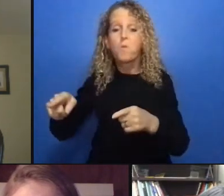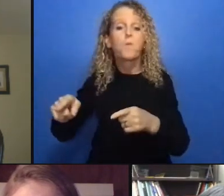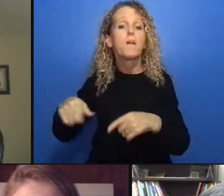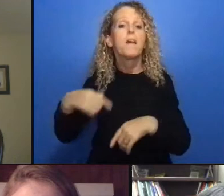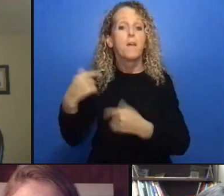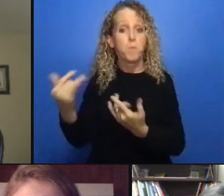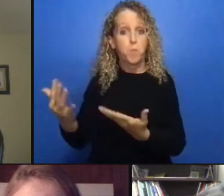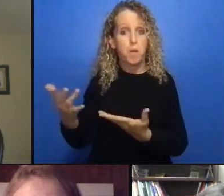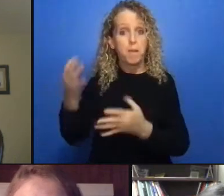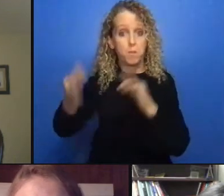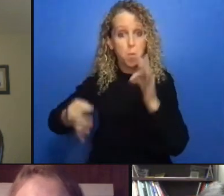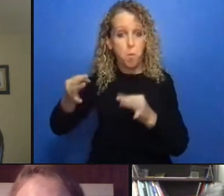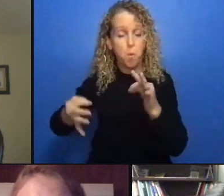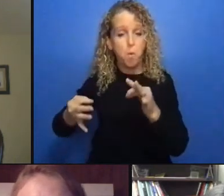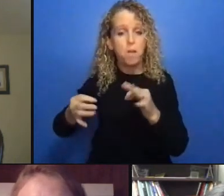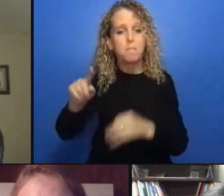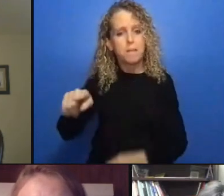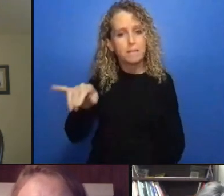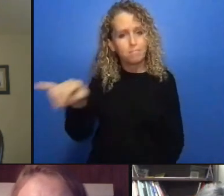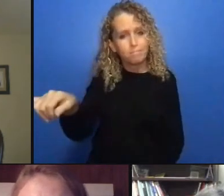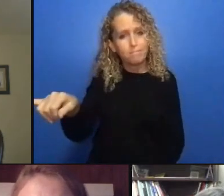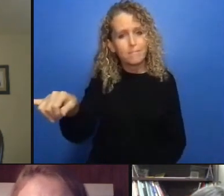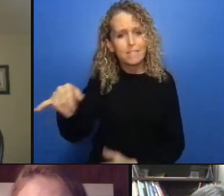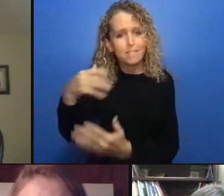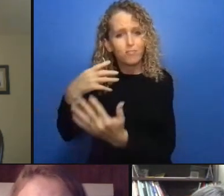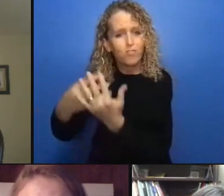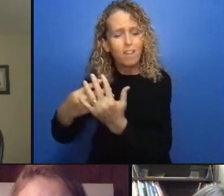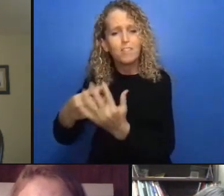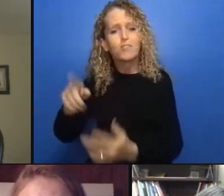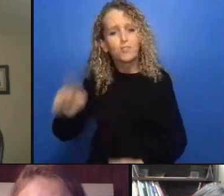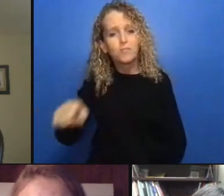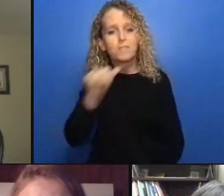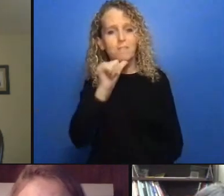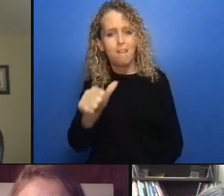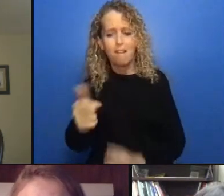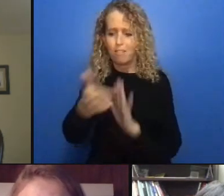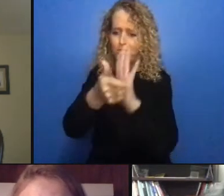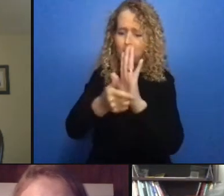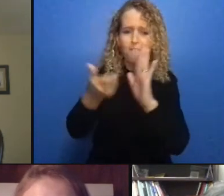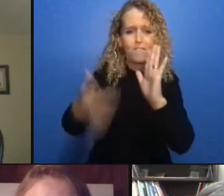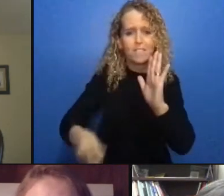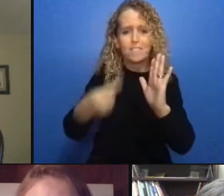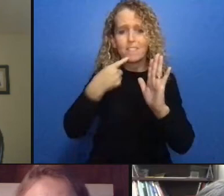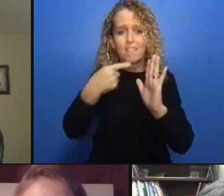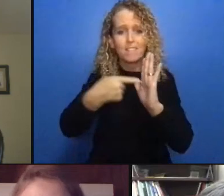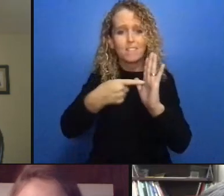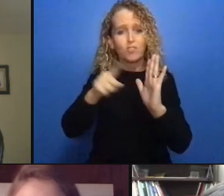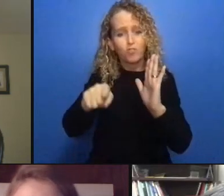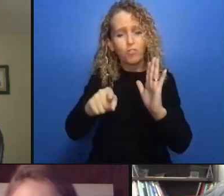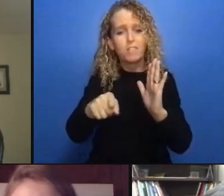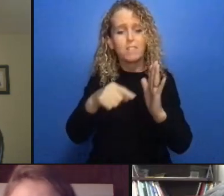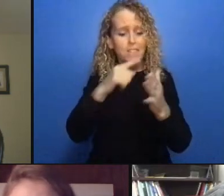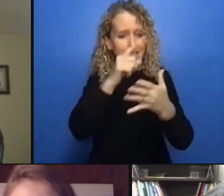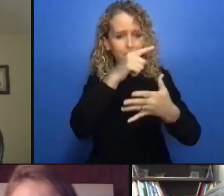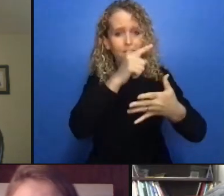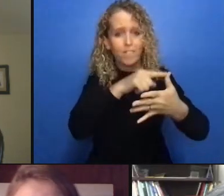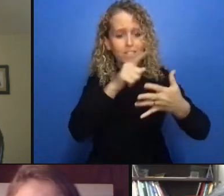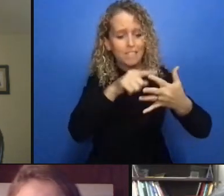can I just add one thing to that one other thing that it addresses is this family regulation system